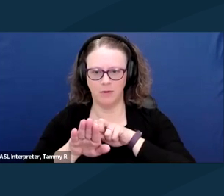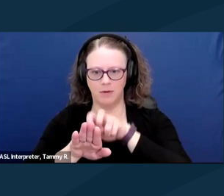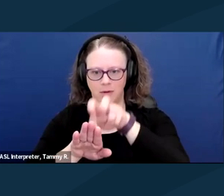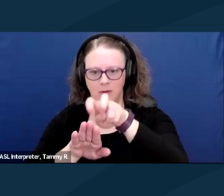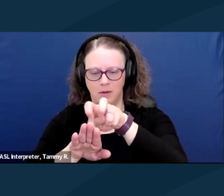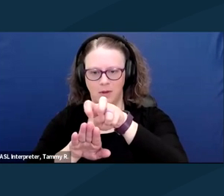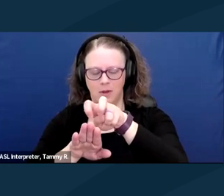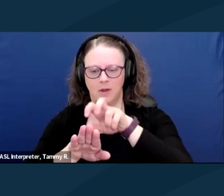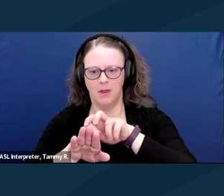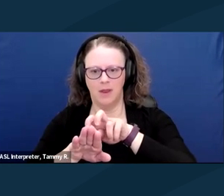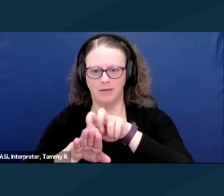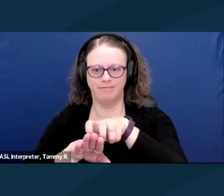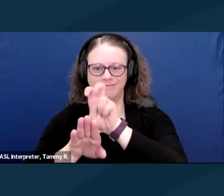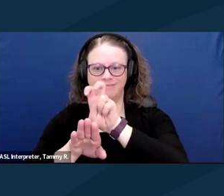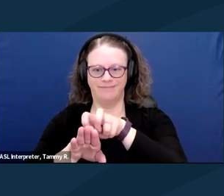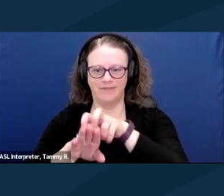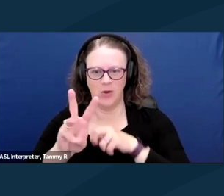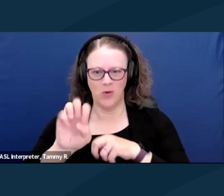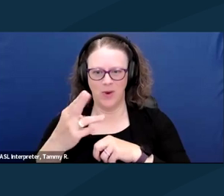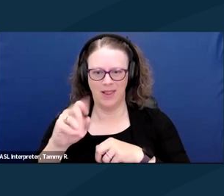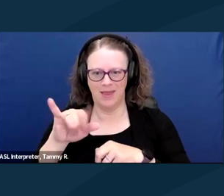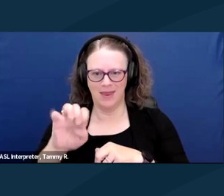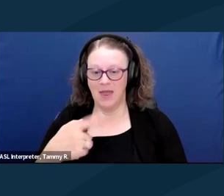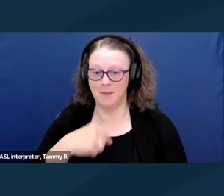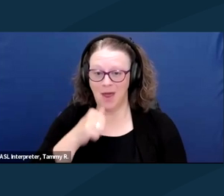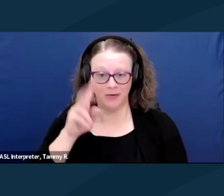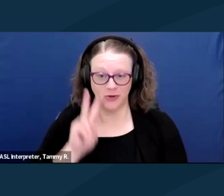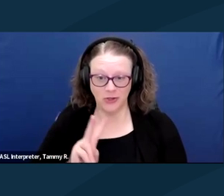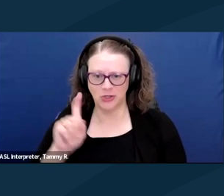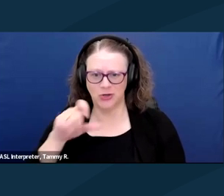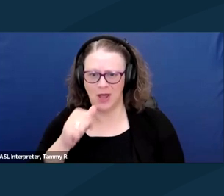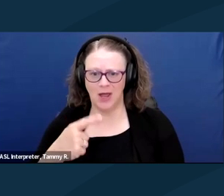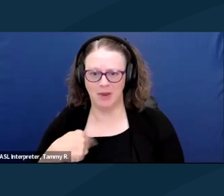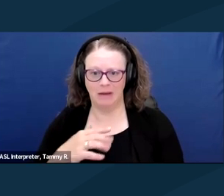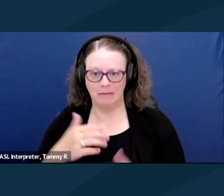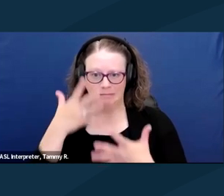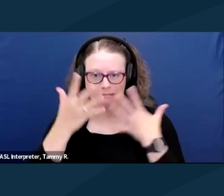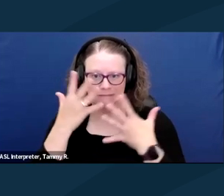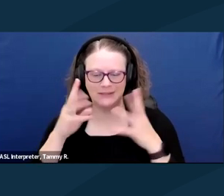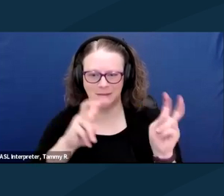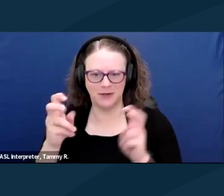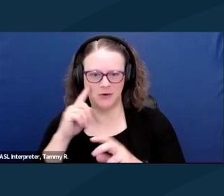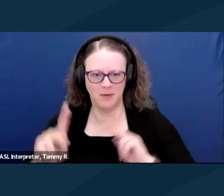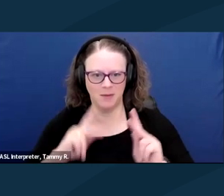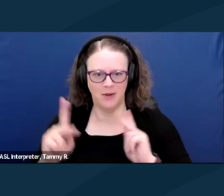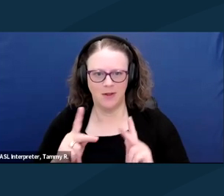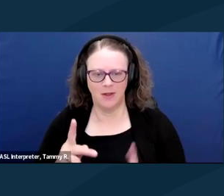I'm not a virgin, and that shouldn't be a touchy subject for people. I'm proud that I fully lived and that I won't go silently